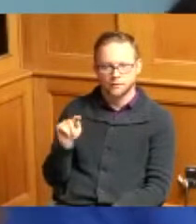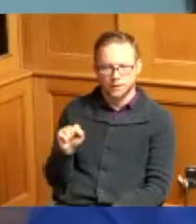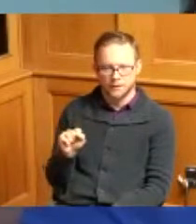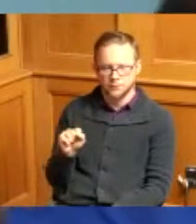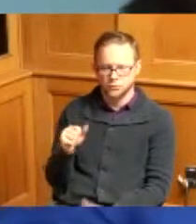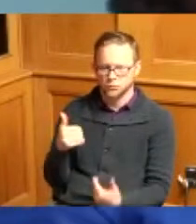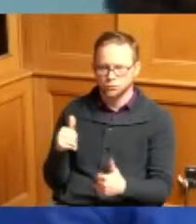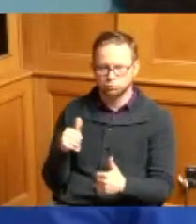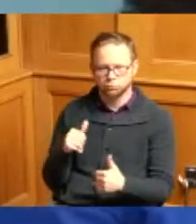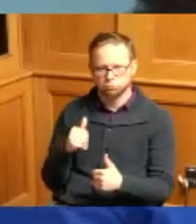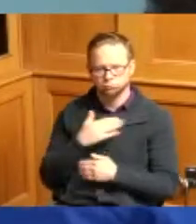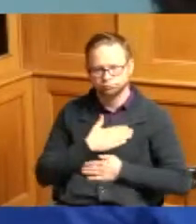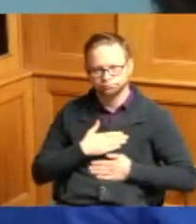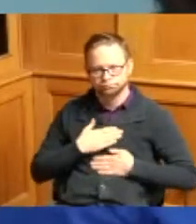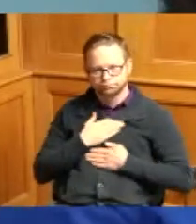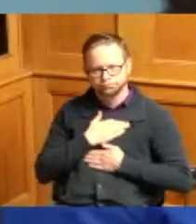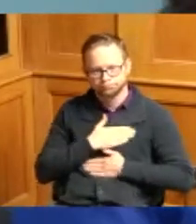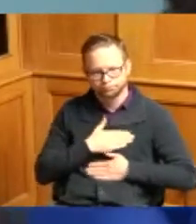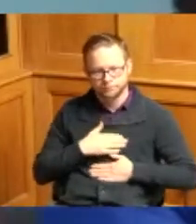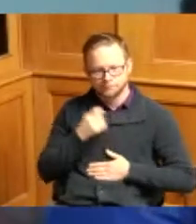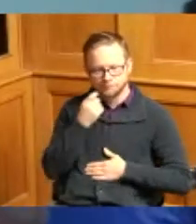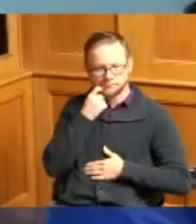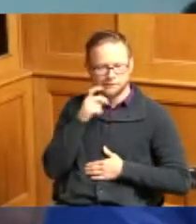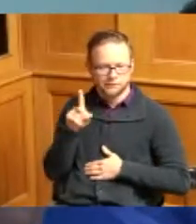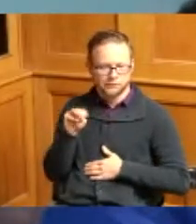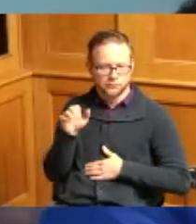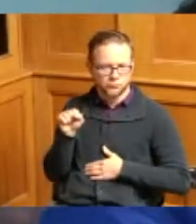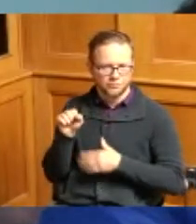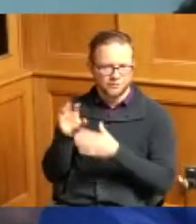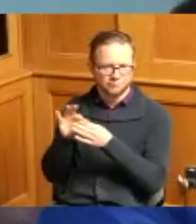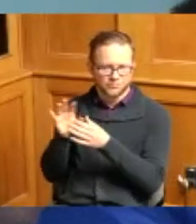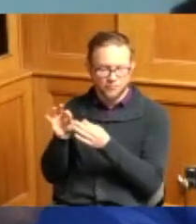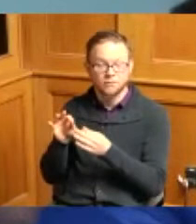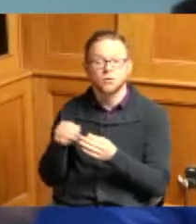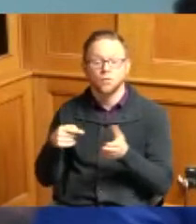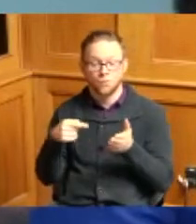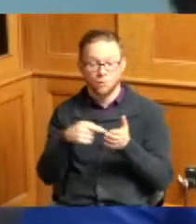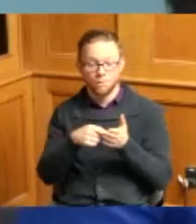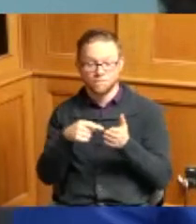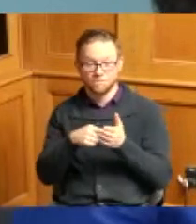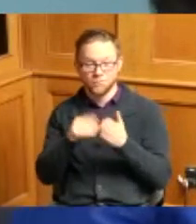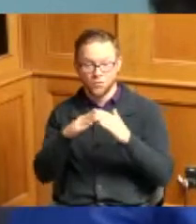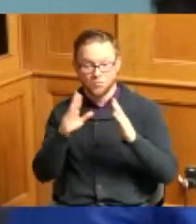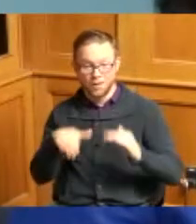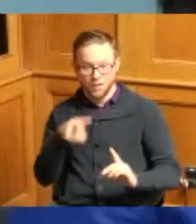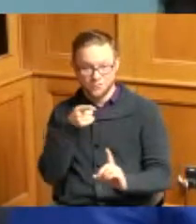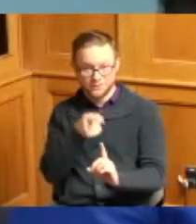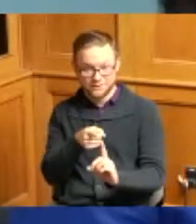Commissioner Dumas just said and we talk about affordable housing having these projects where